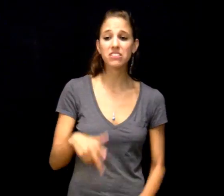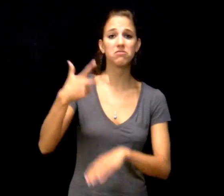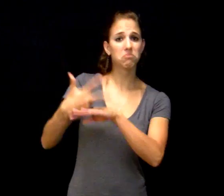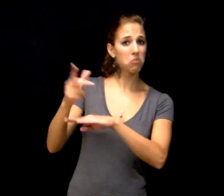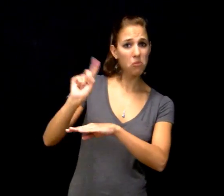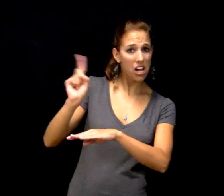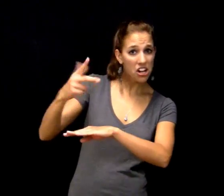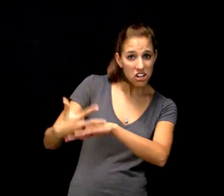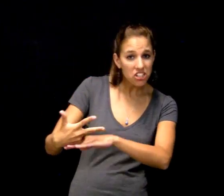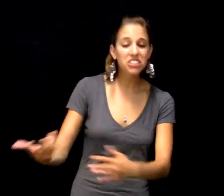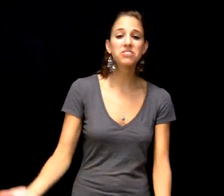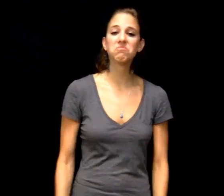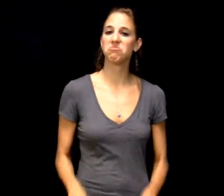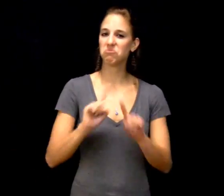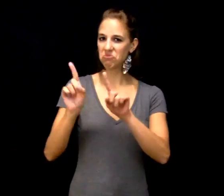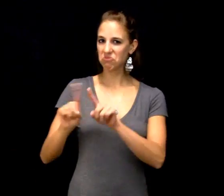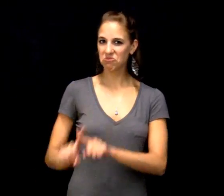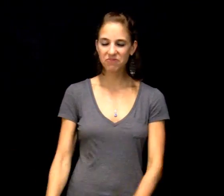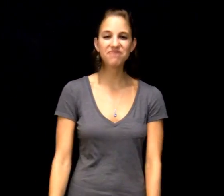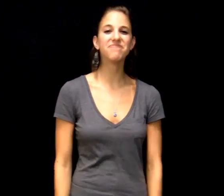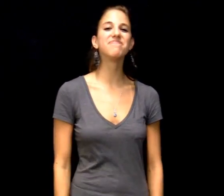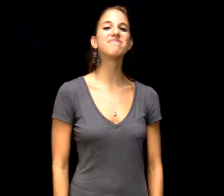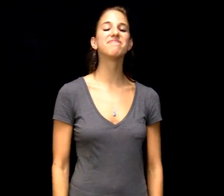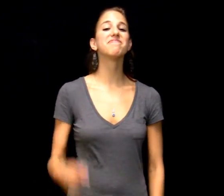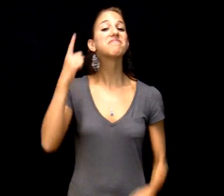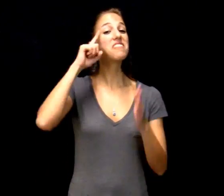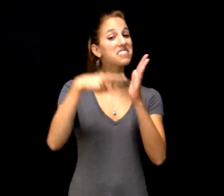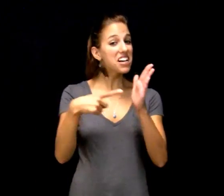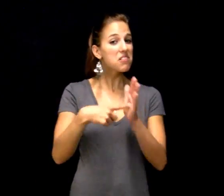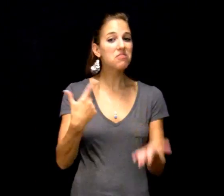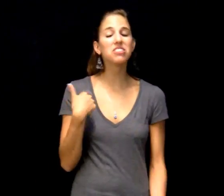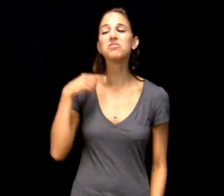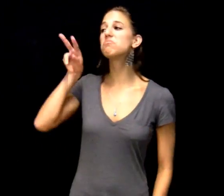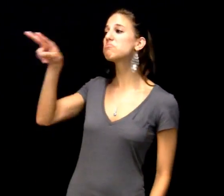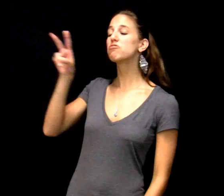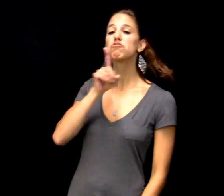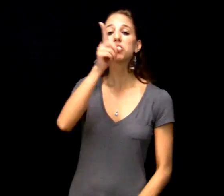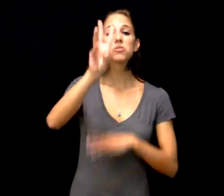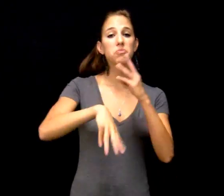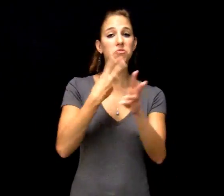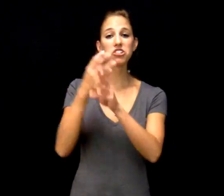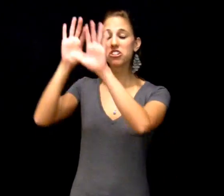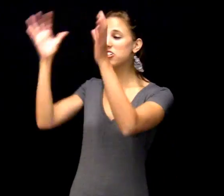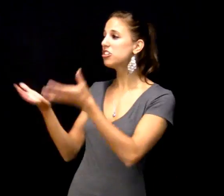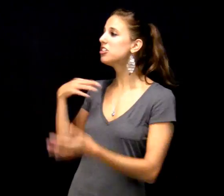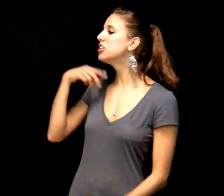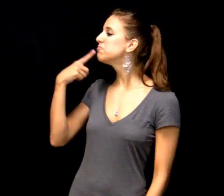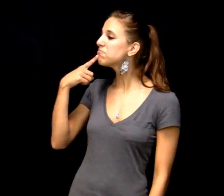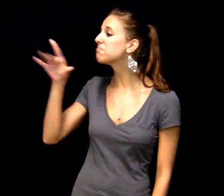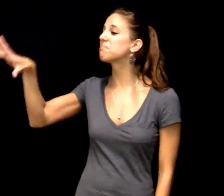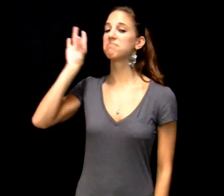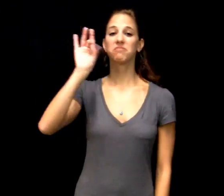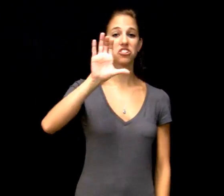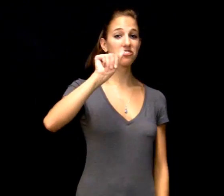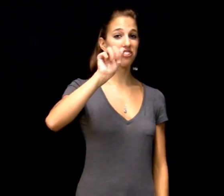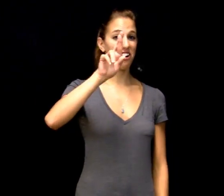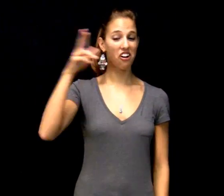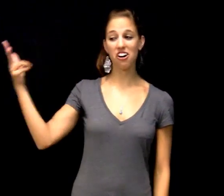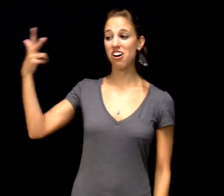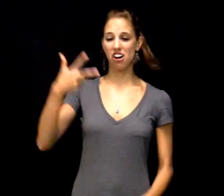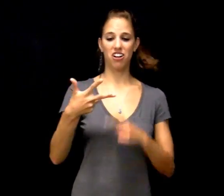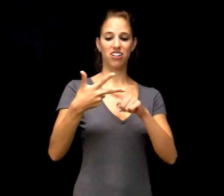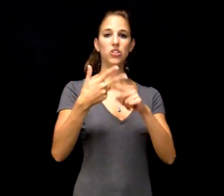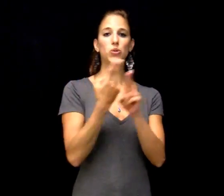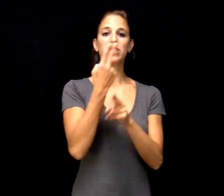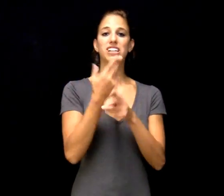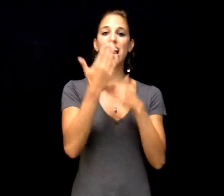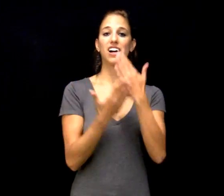or location, for example, where a car is parked. In another example, a specific handshape is used to